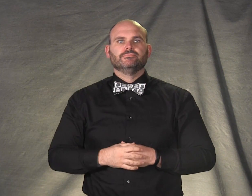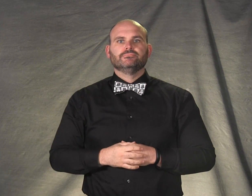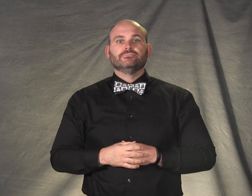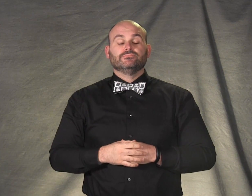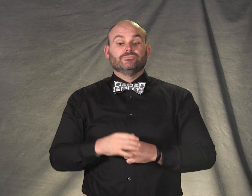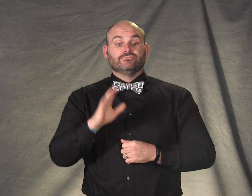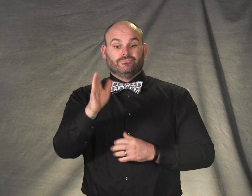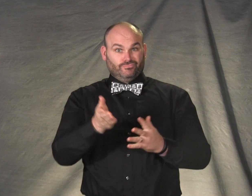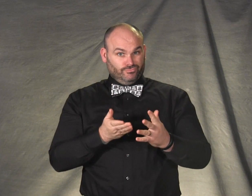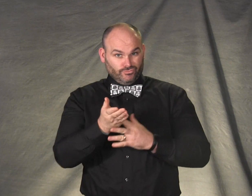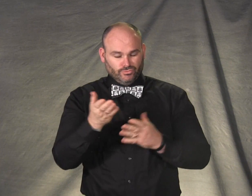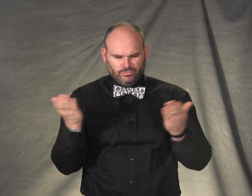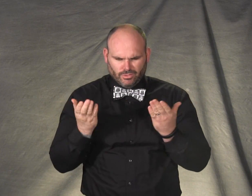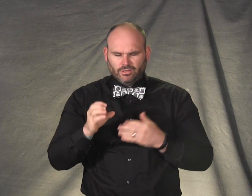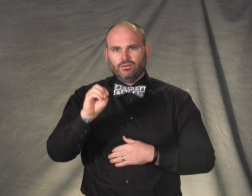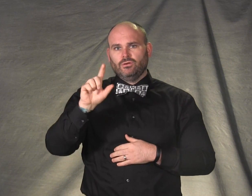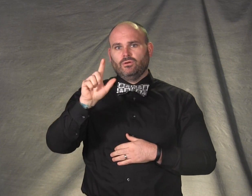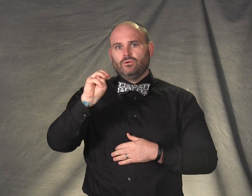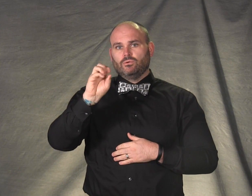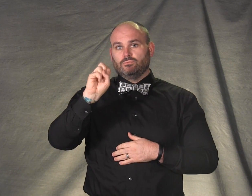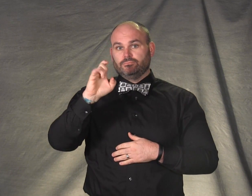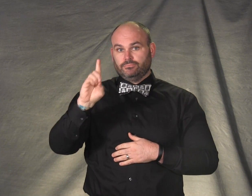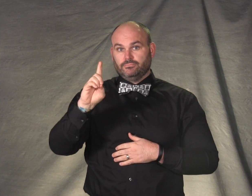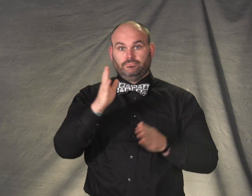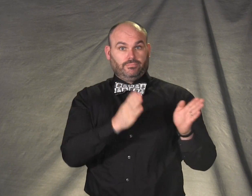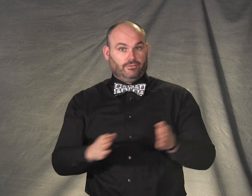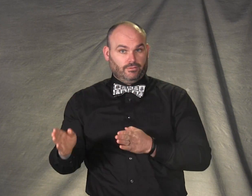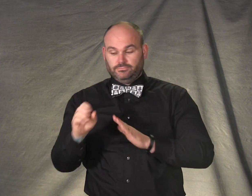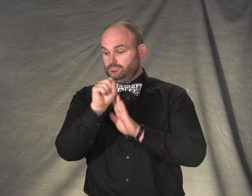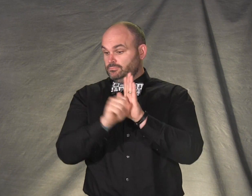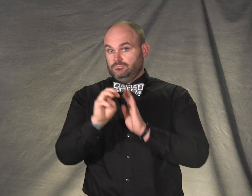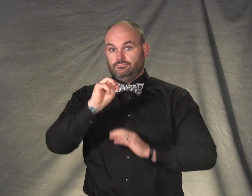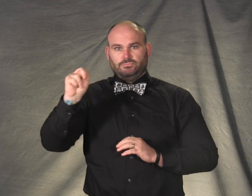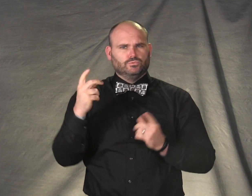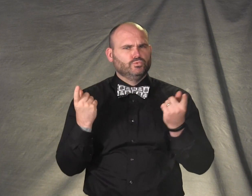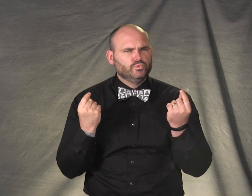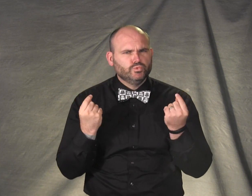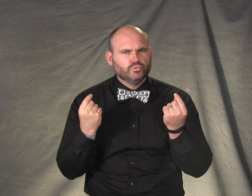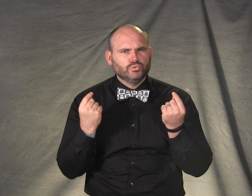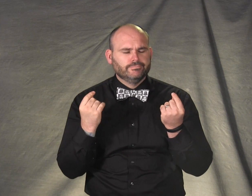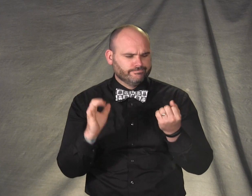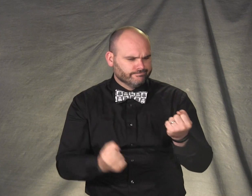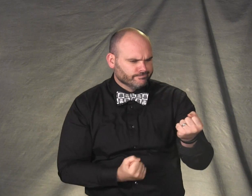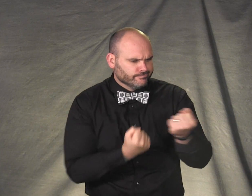Through its Olmstead Plan, the State of Minnesota supports